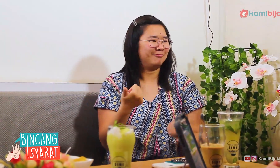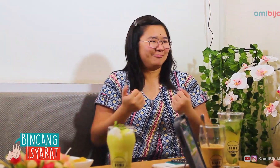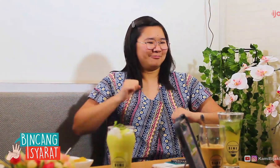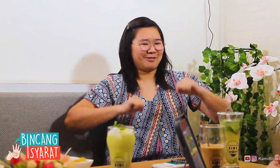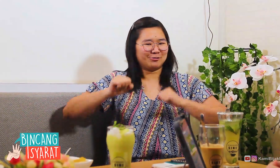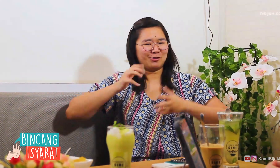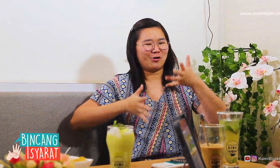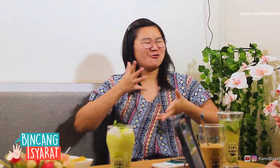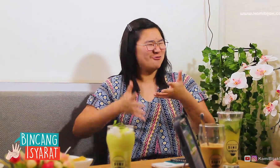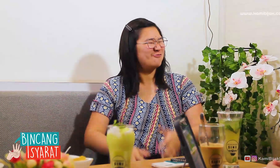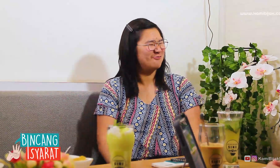Communicate with body gestures.